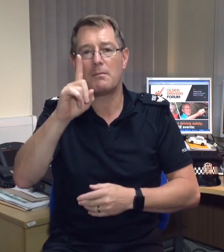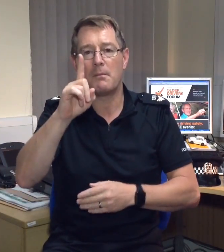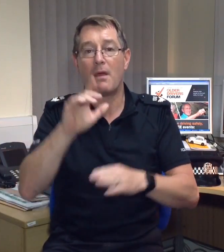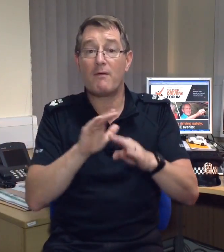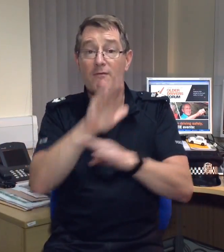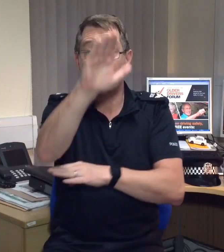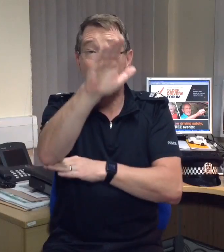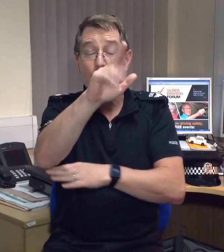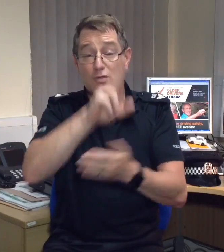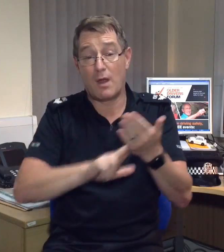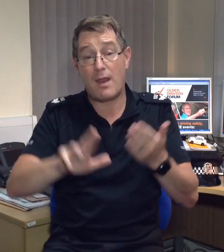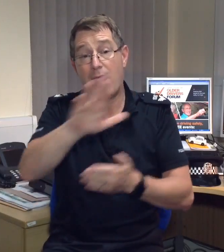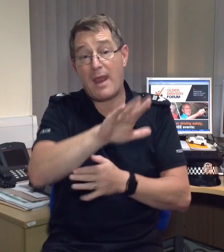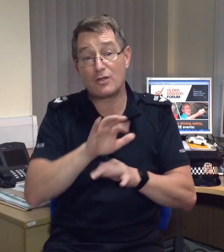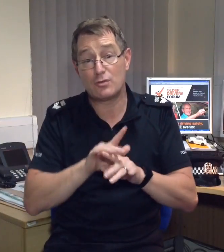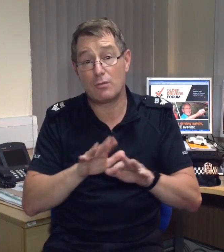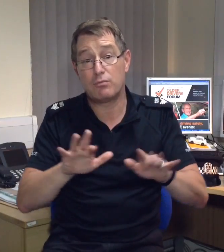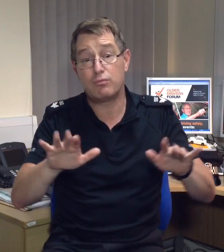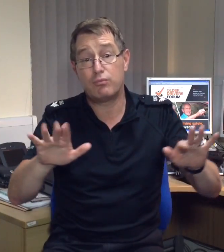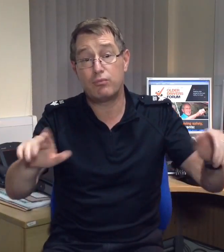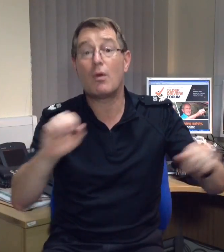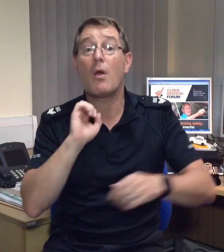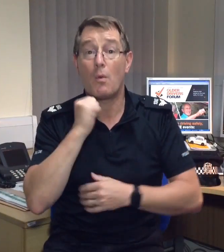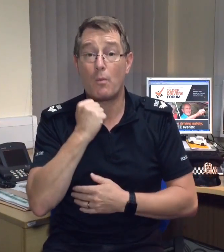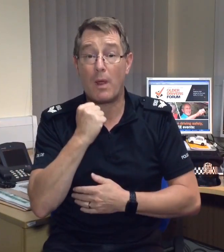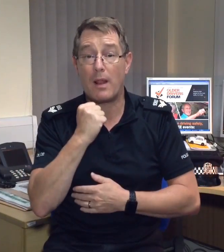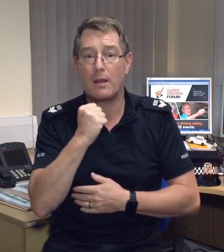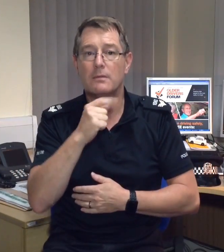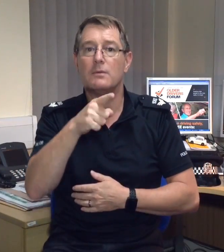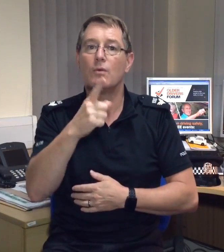but will expand nationally in the future.